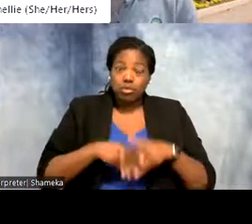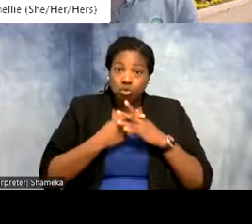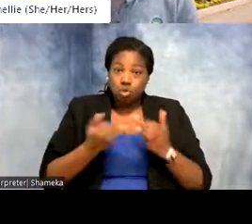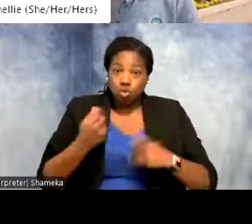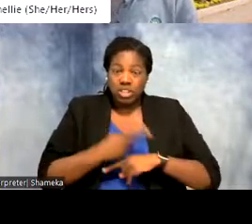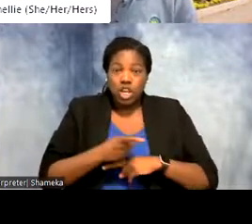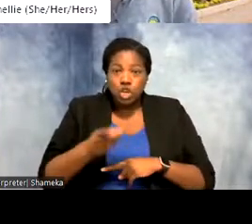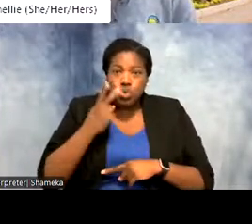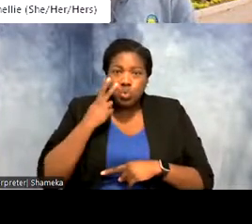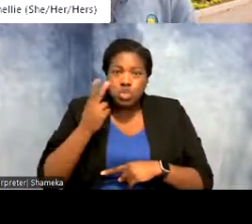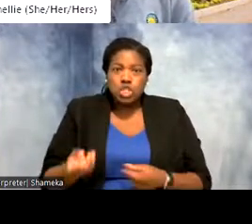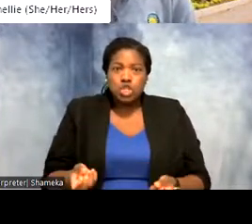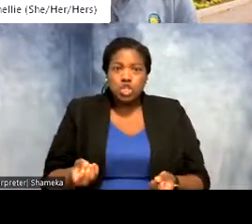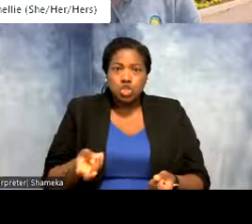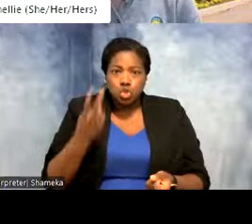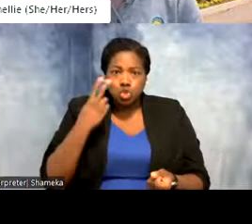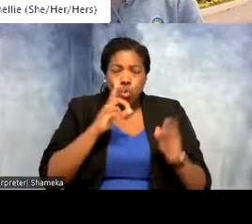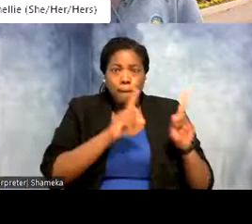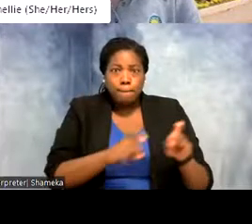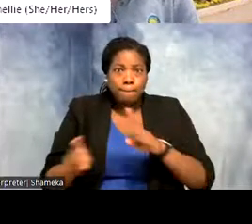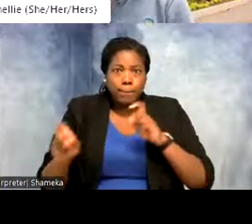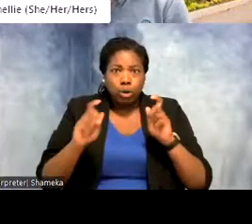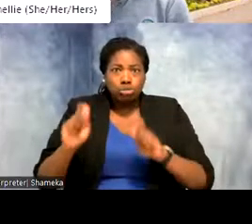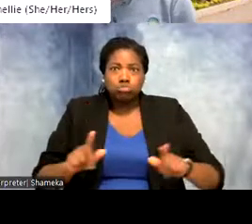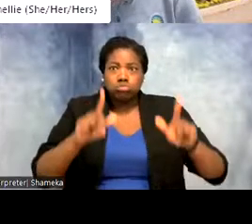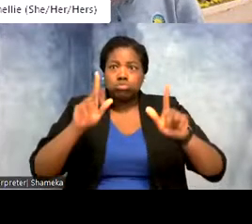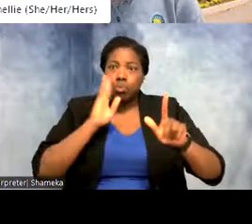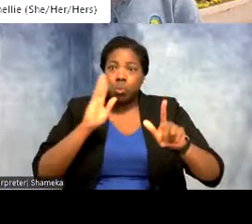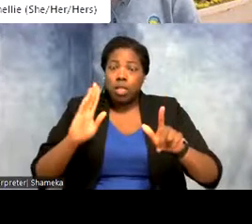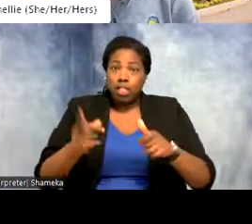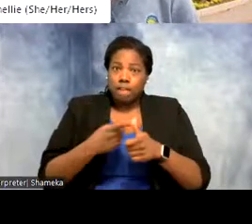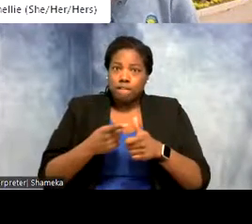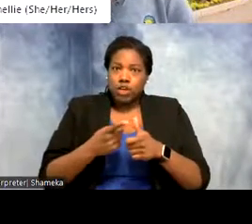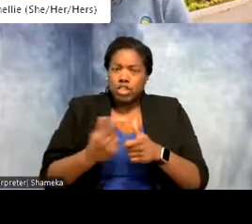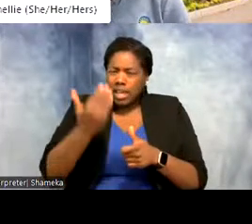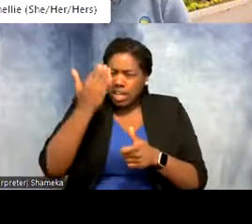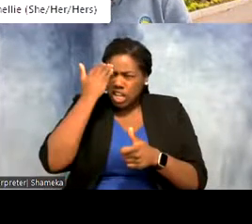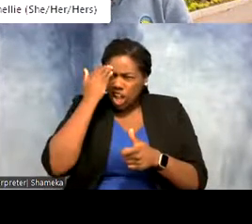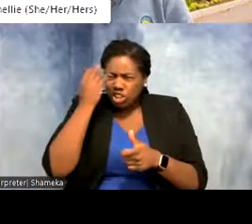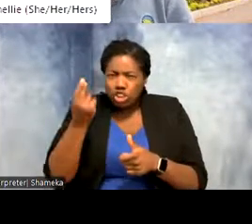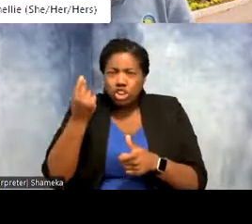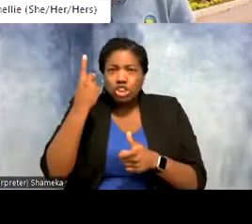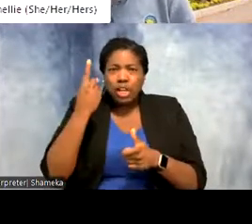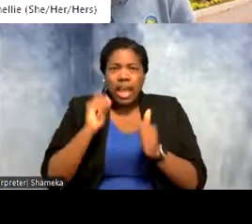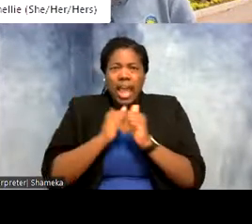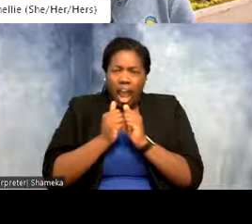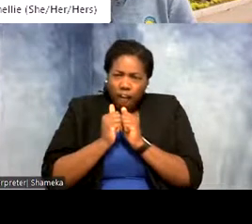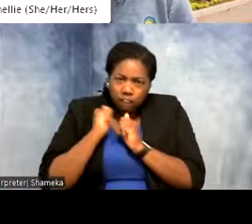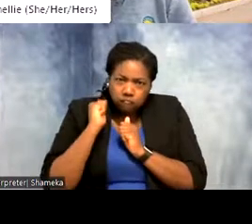to see two polls pop up on your screen. The first a knowledge check! How far do arctic terns migrate